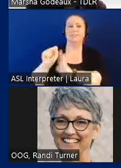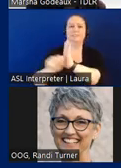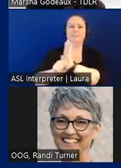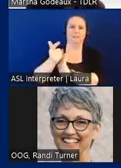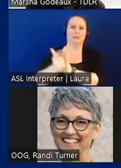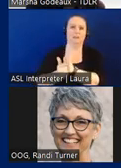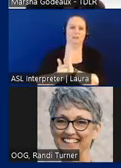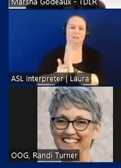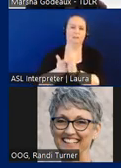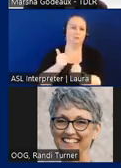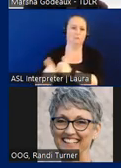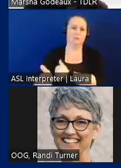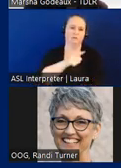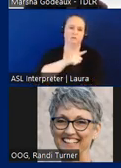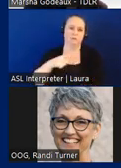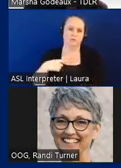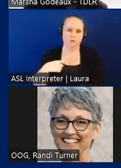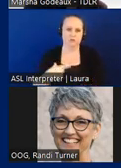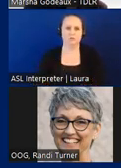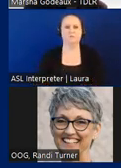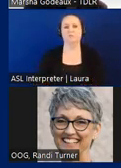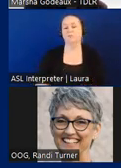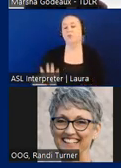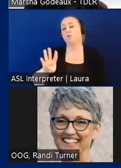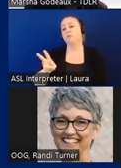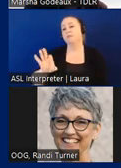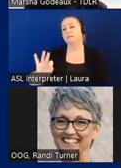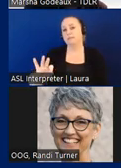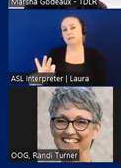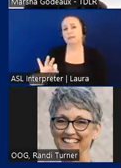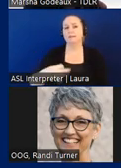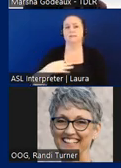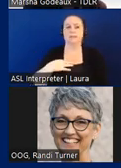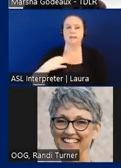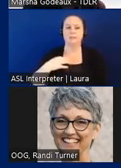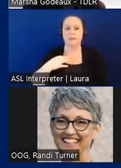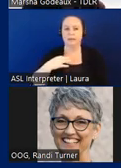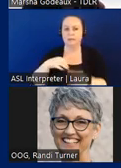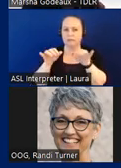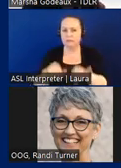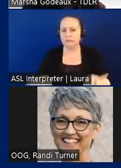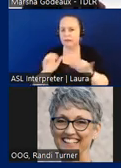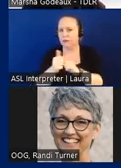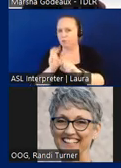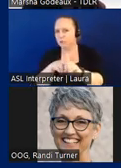legislation 469 specifies the application of the standards how tdlr is charged with administering